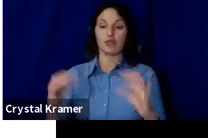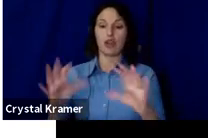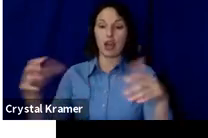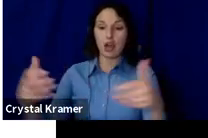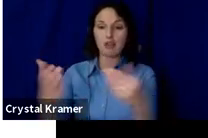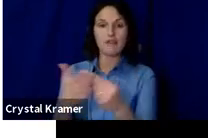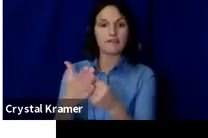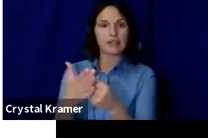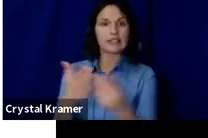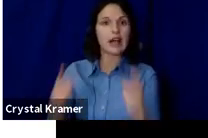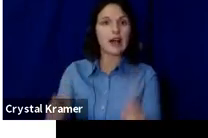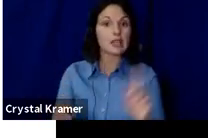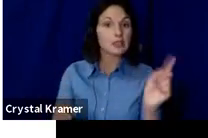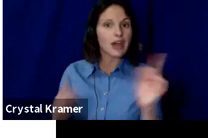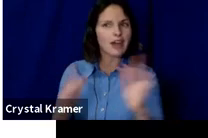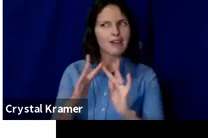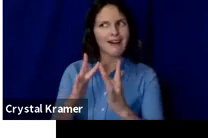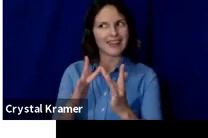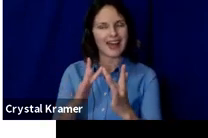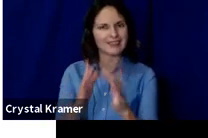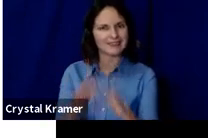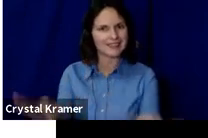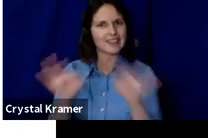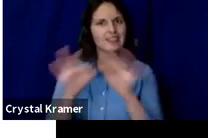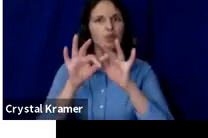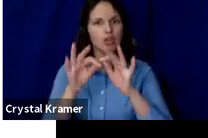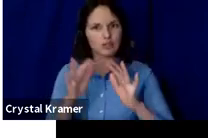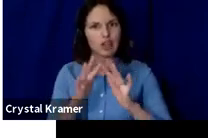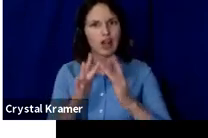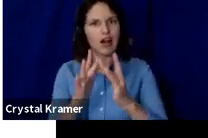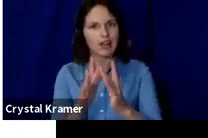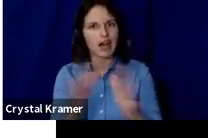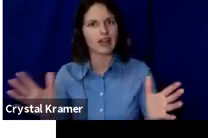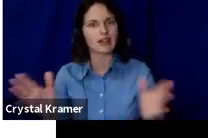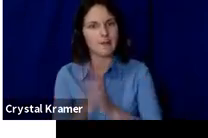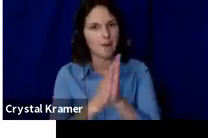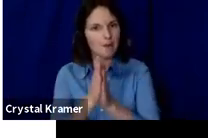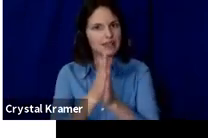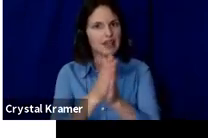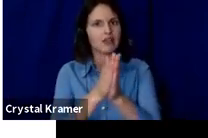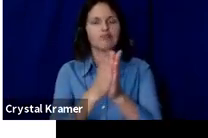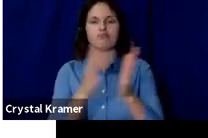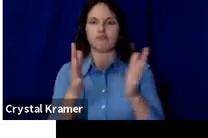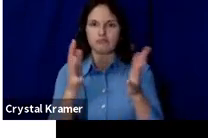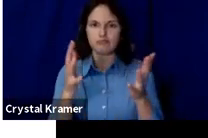momentum and you want to prioritize the times that people are engaged on the Internet, online